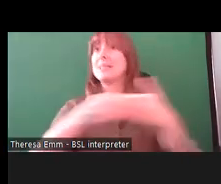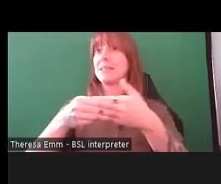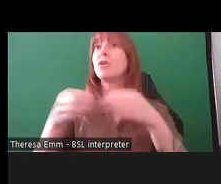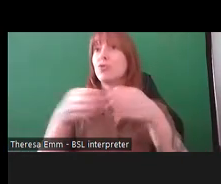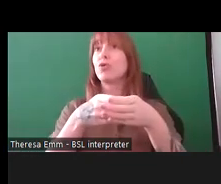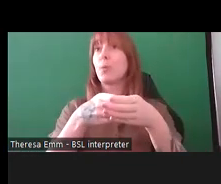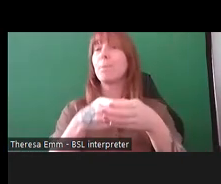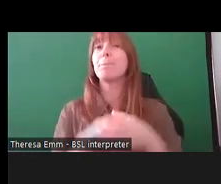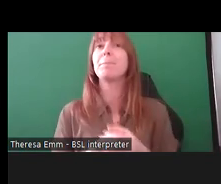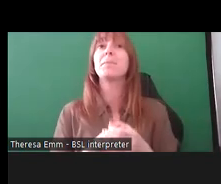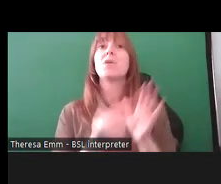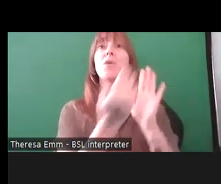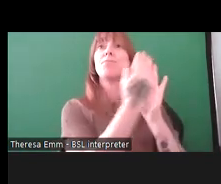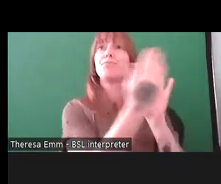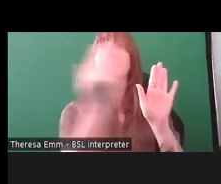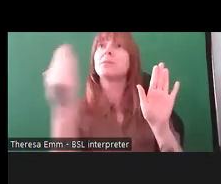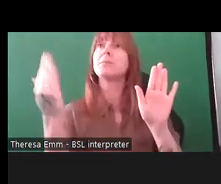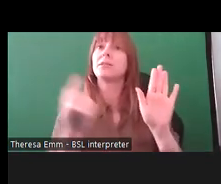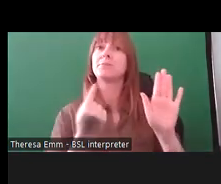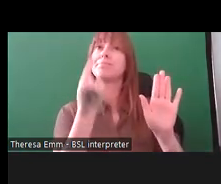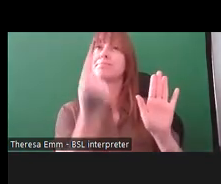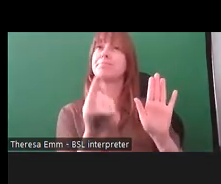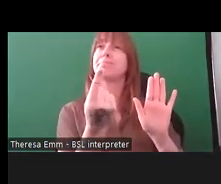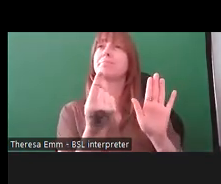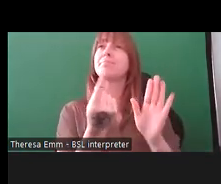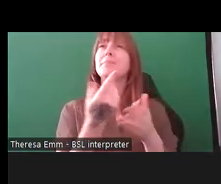The exhibition itself: I've talked a lot about process, and I know this is about collections,